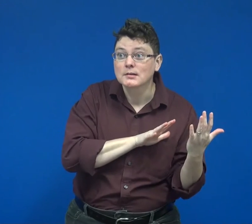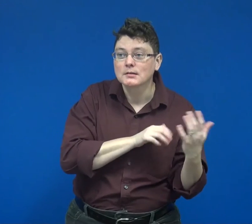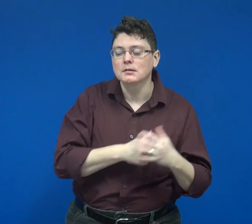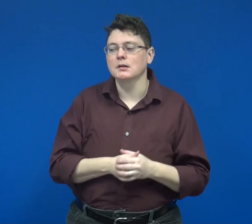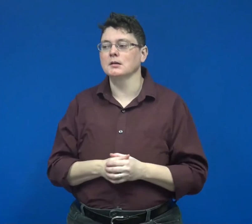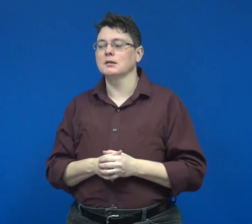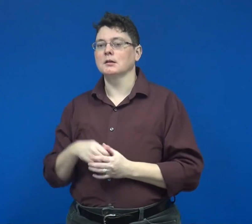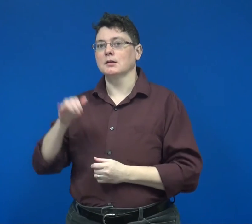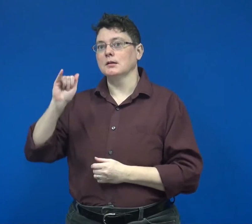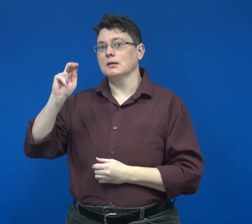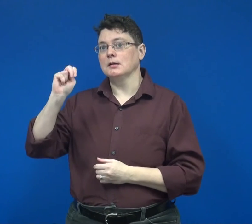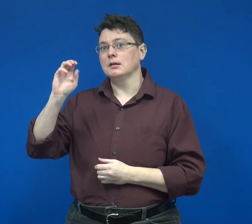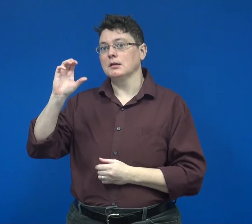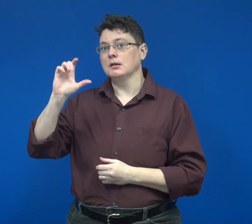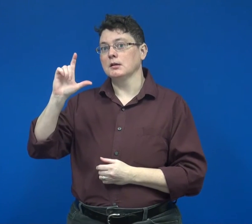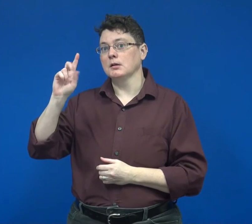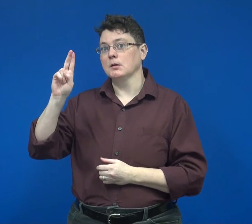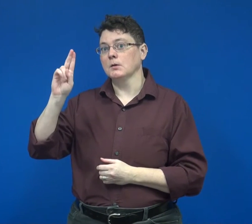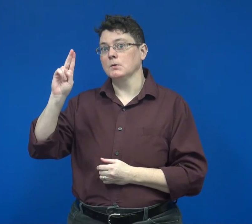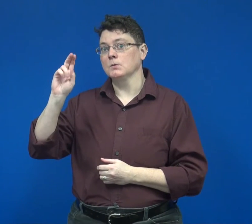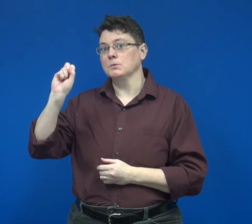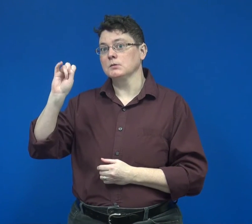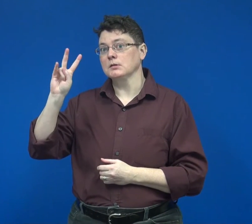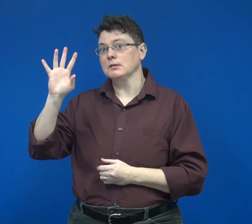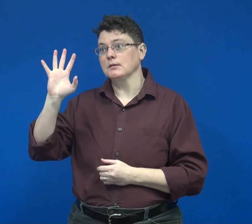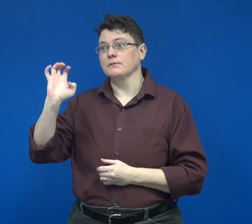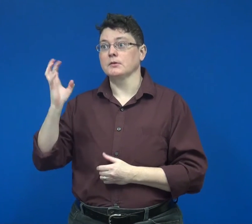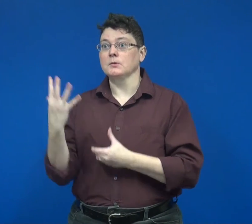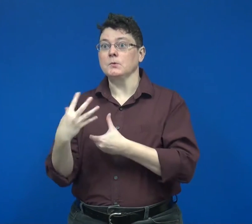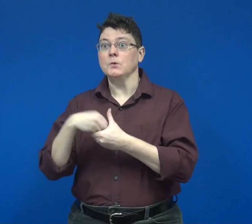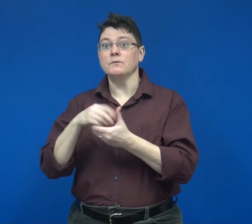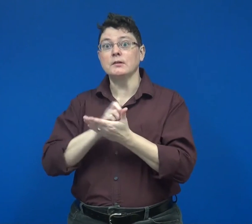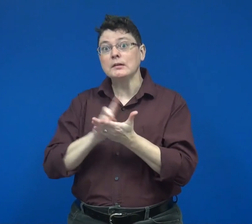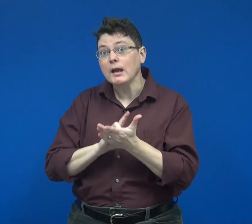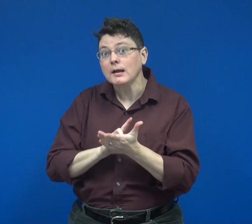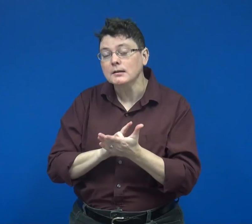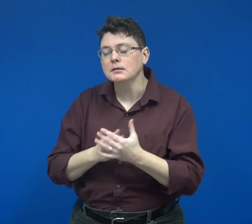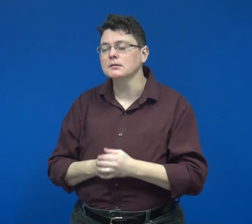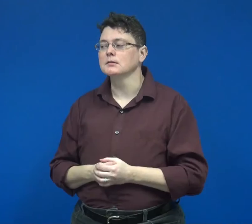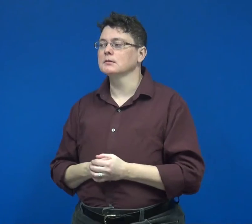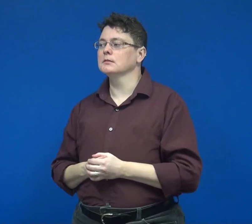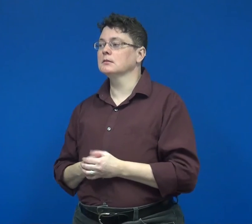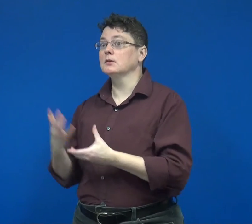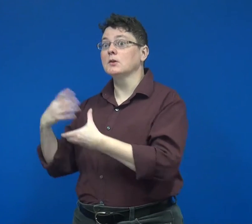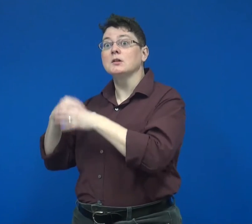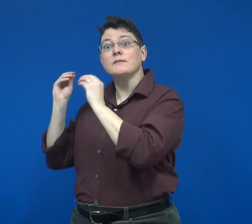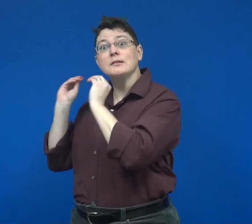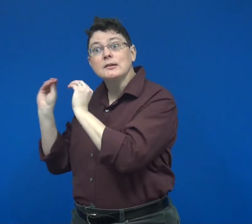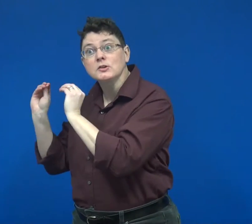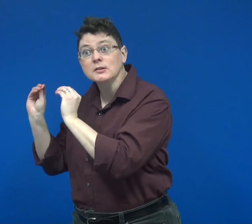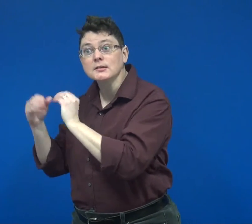inclusive design and inclusive teaching.